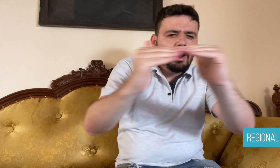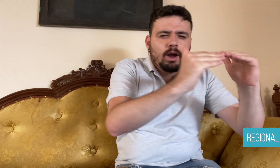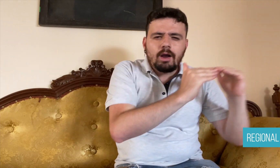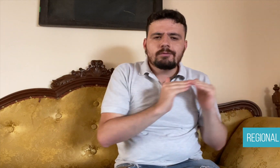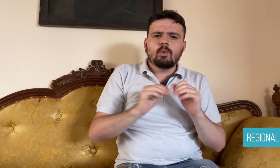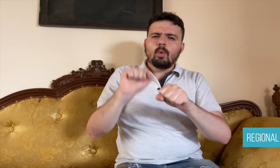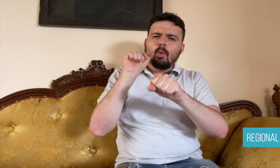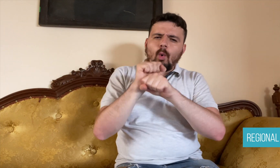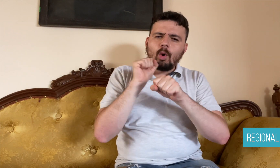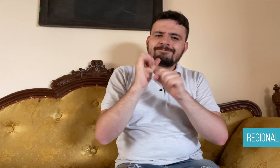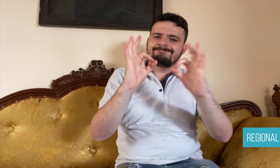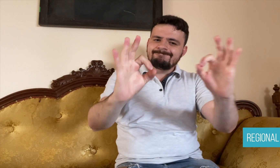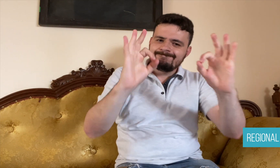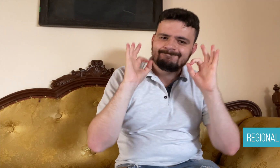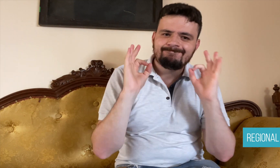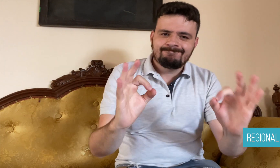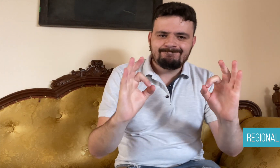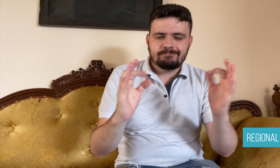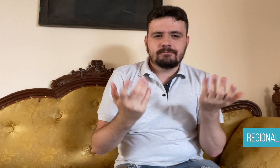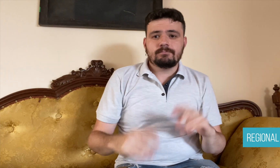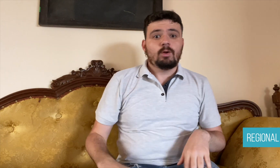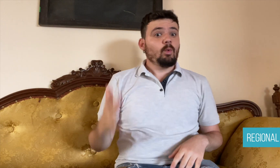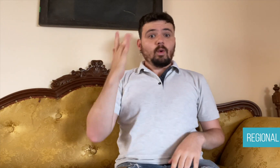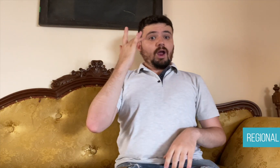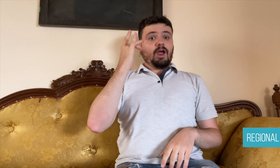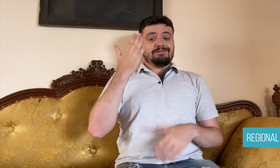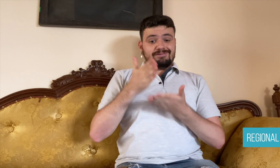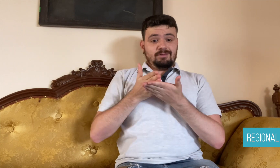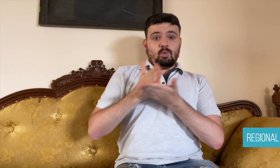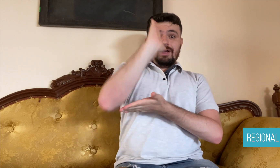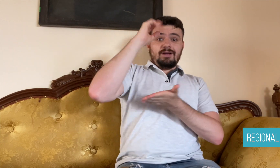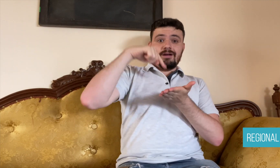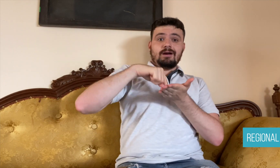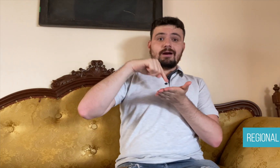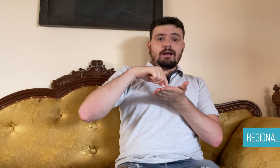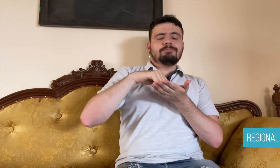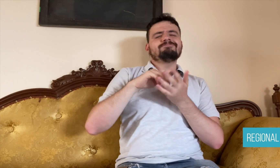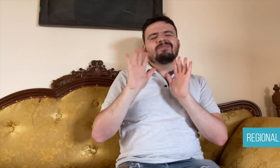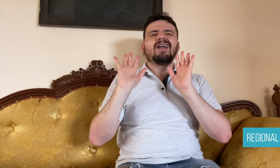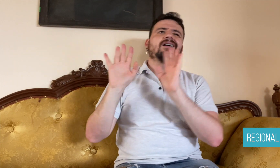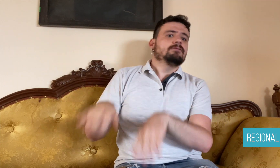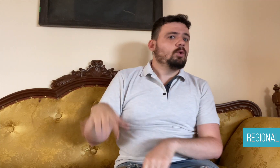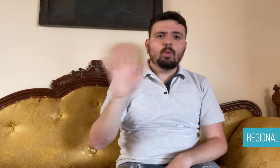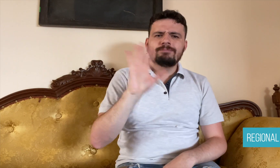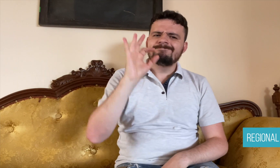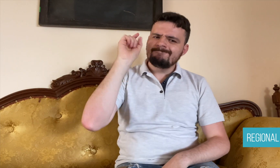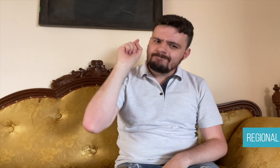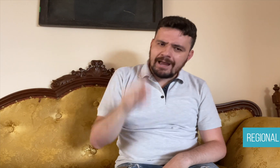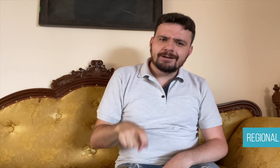they should be the law. He wants to change